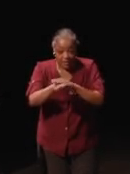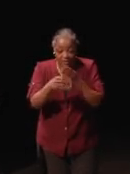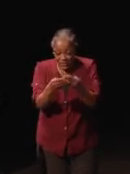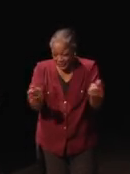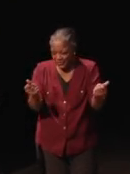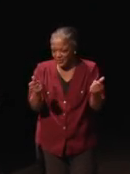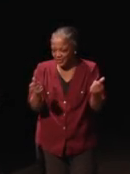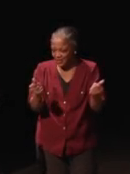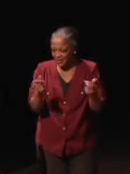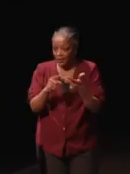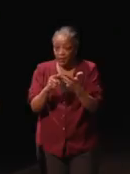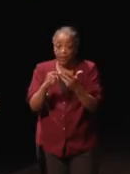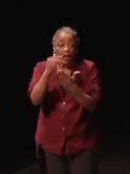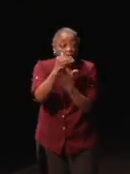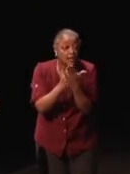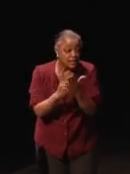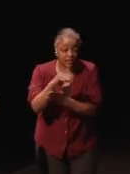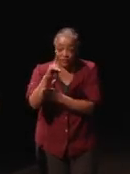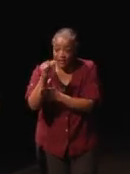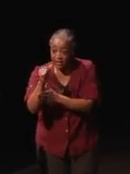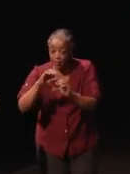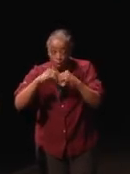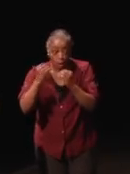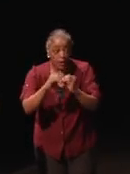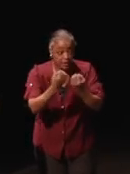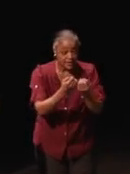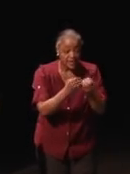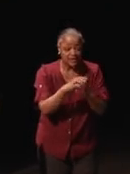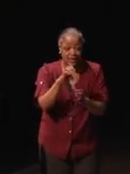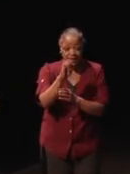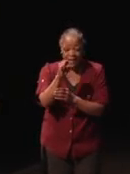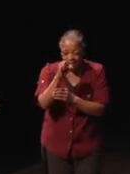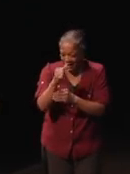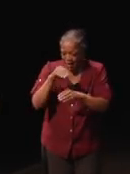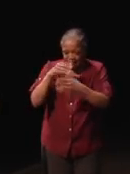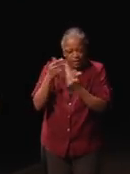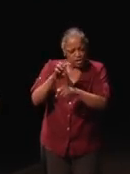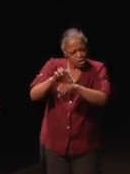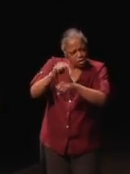a list of disability organizations that ESA consulted with during the waiver period.